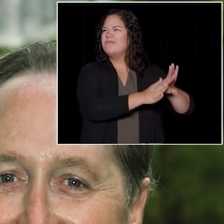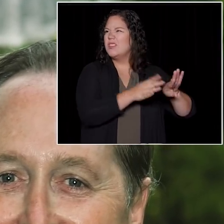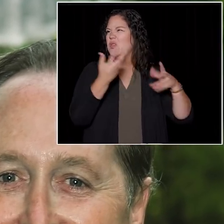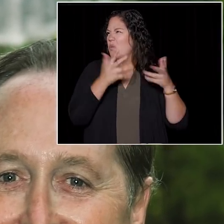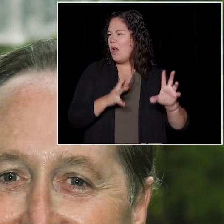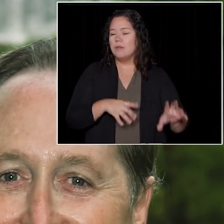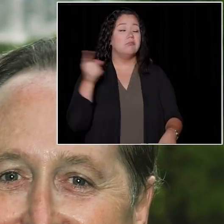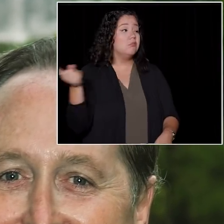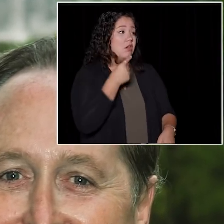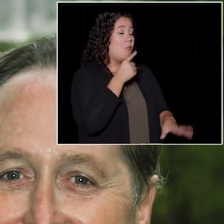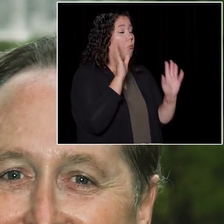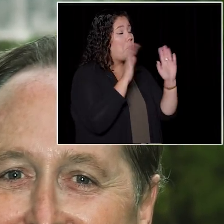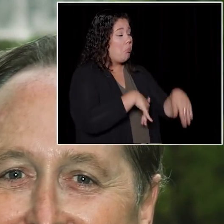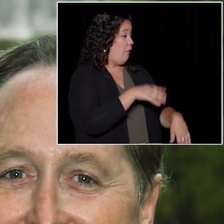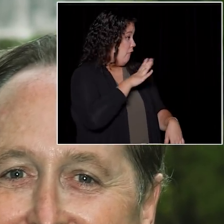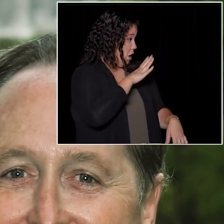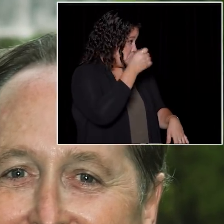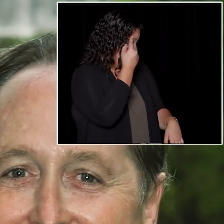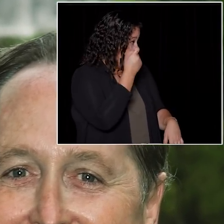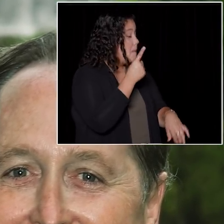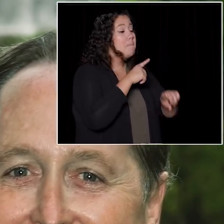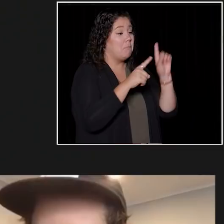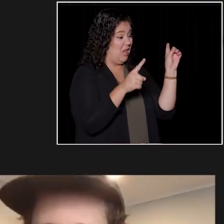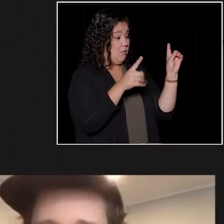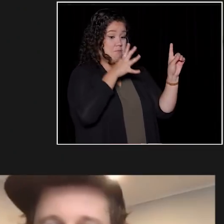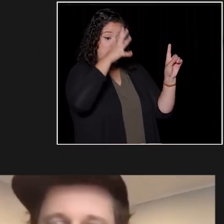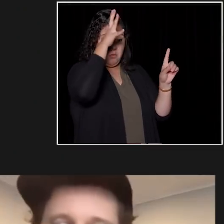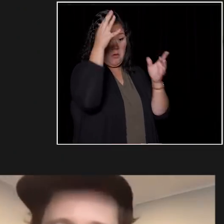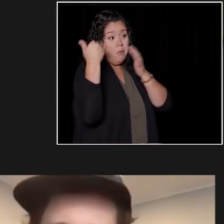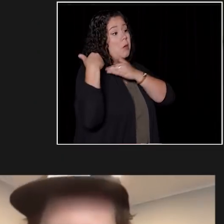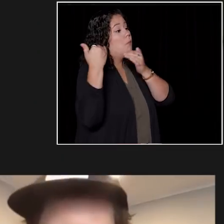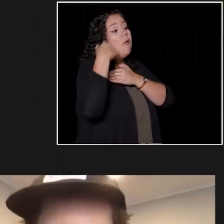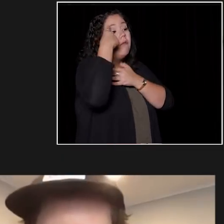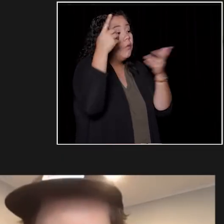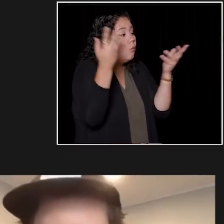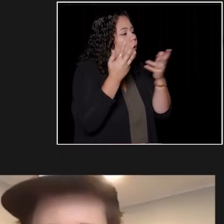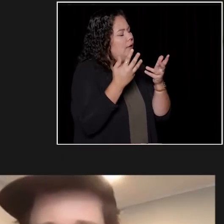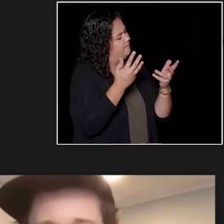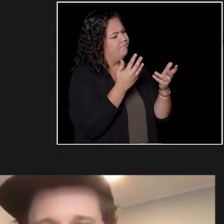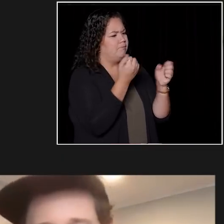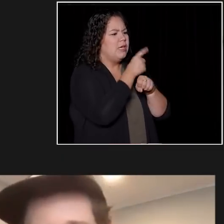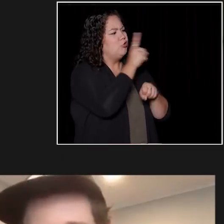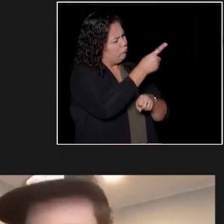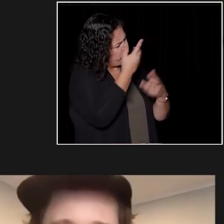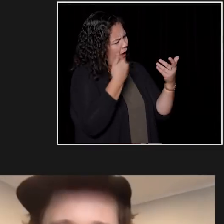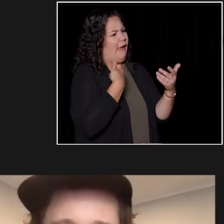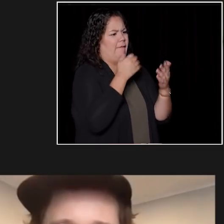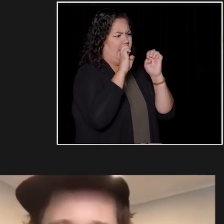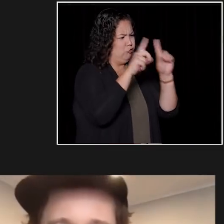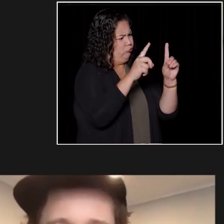They sort of said, "Okay, well we understand. "It's our job as parents "to at least get you university educated.